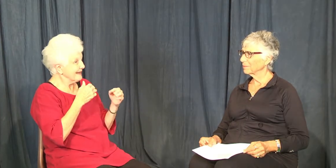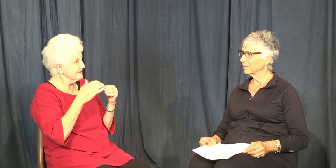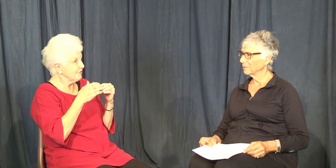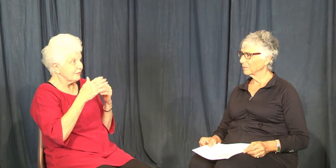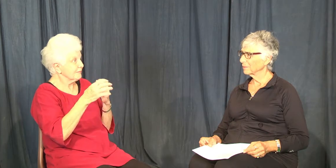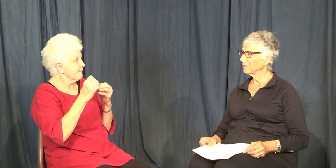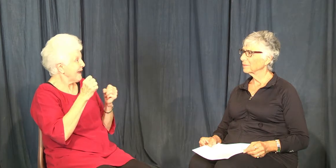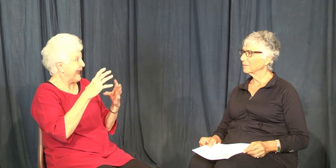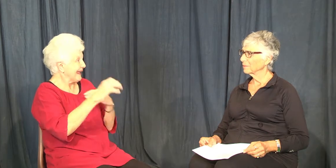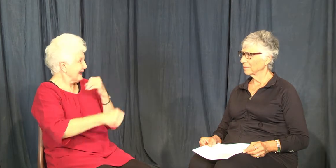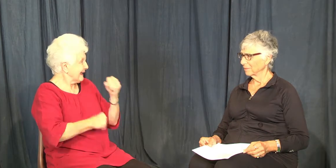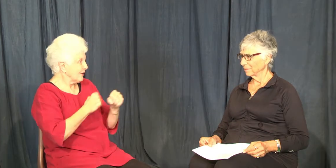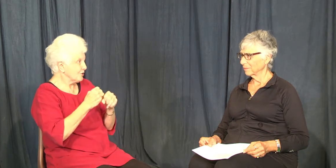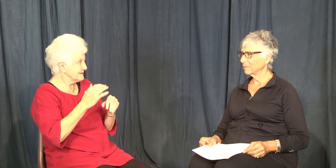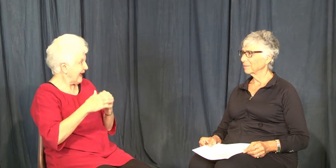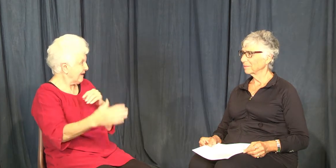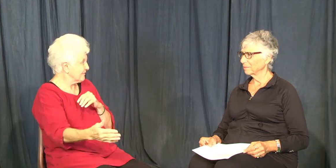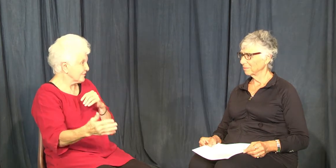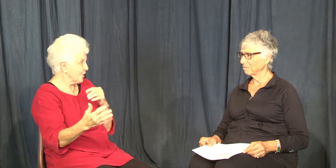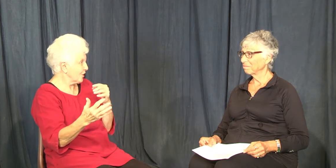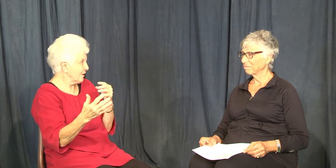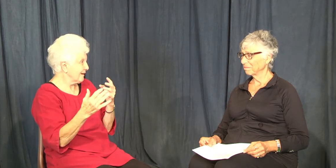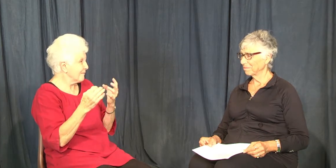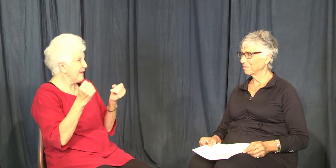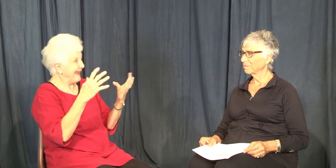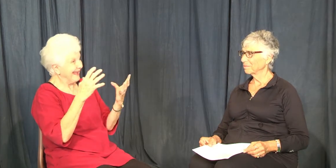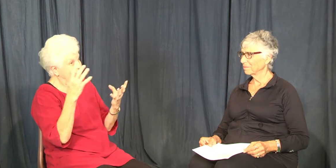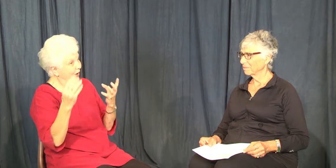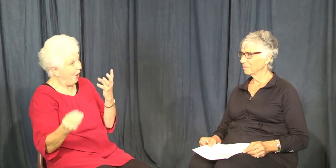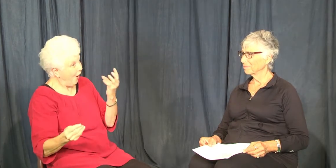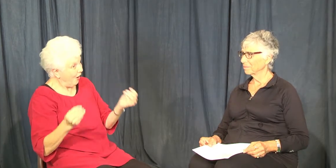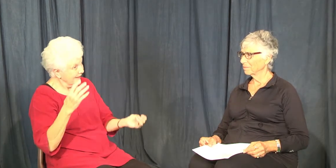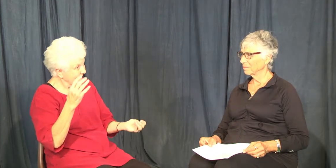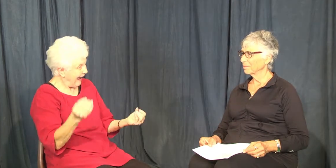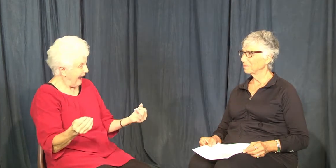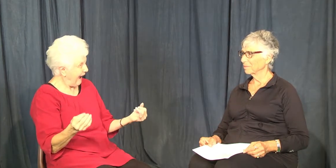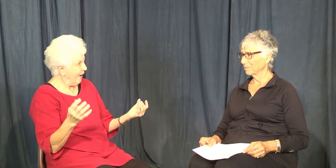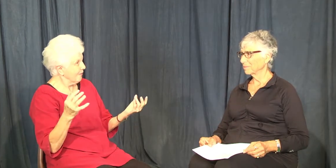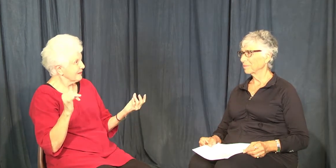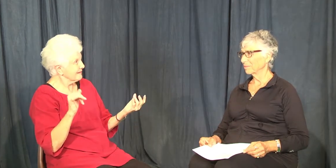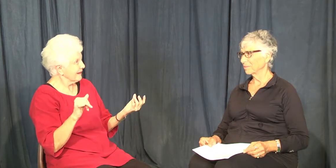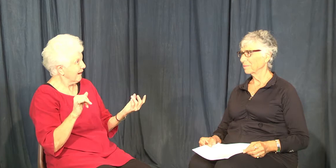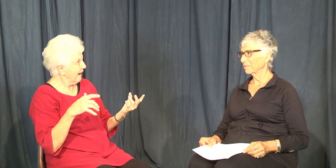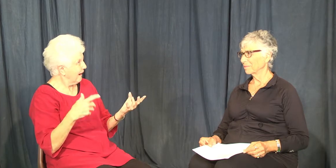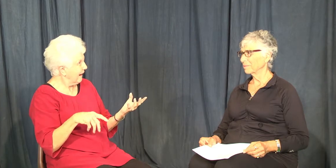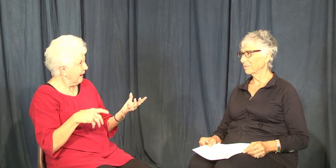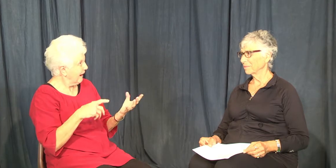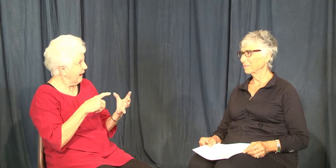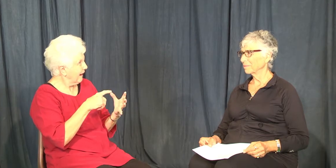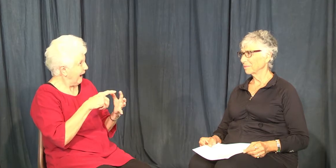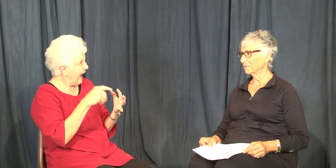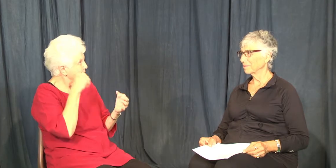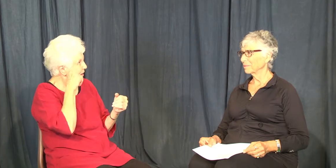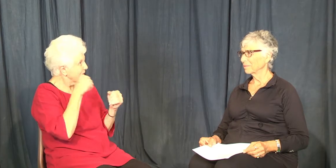made friends that I remained close to for years after, I mean, many are gone now, but,